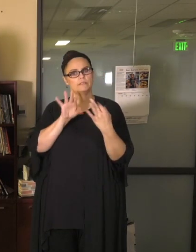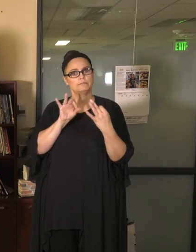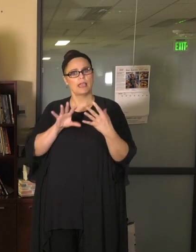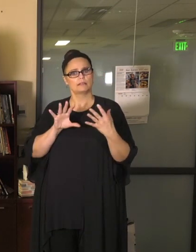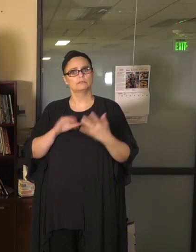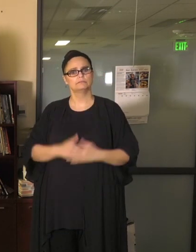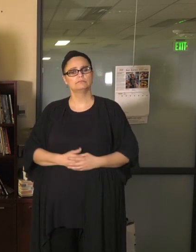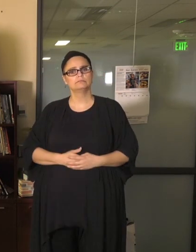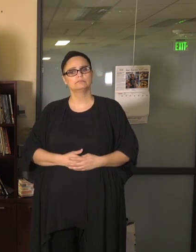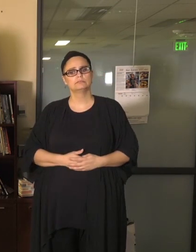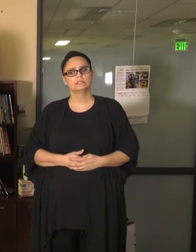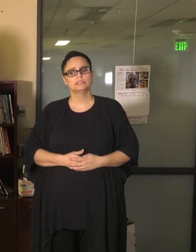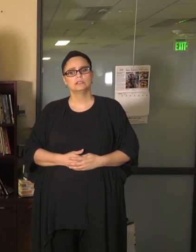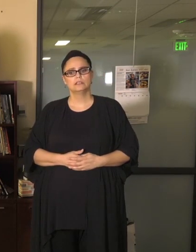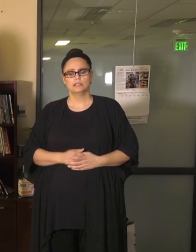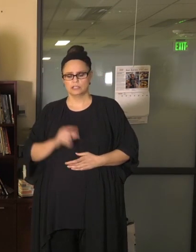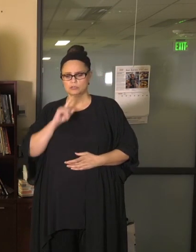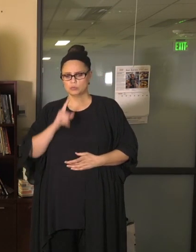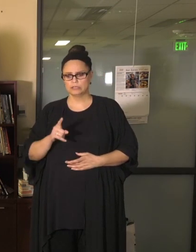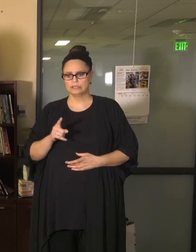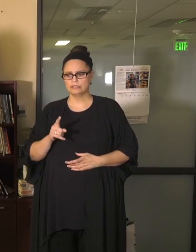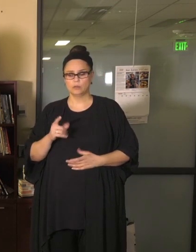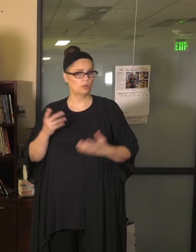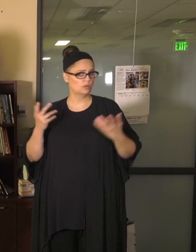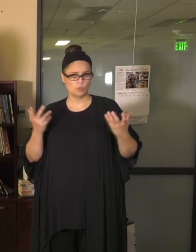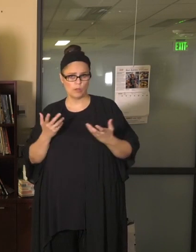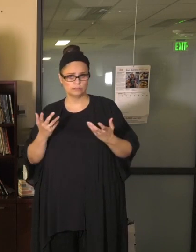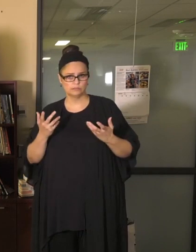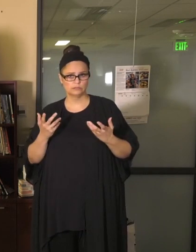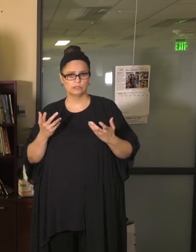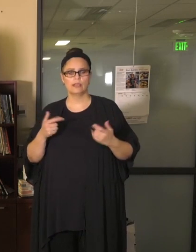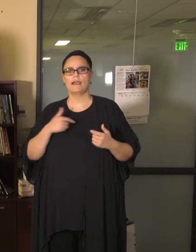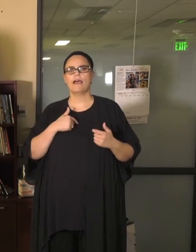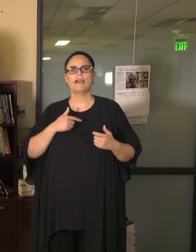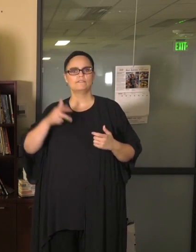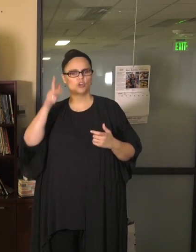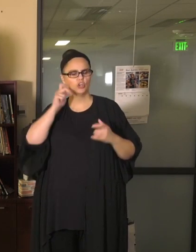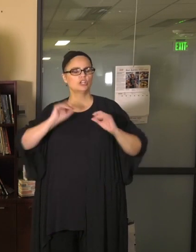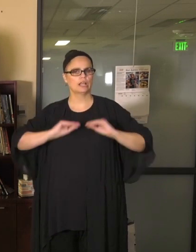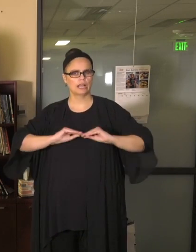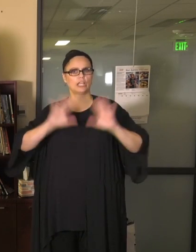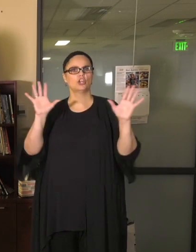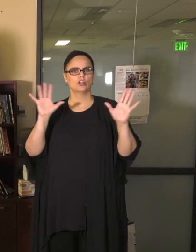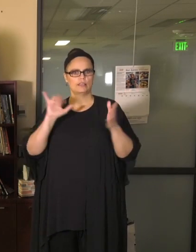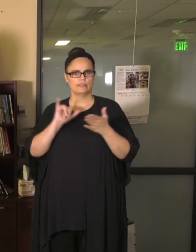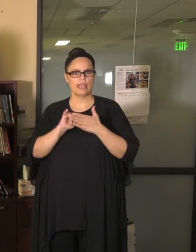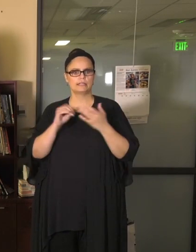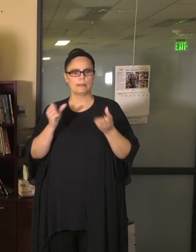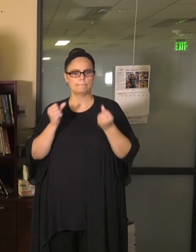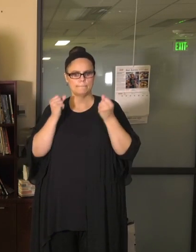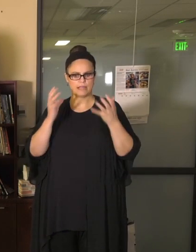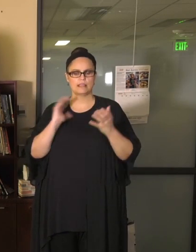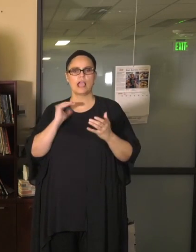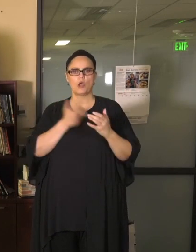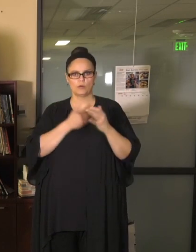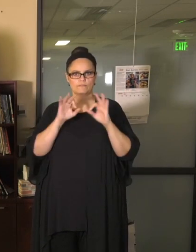But I think the biggest factor for us is this. I've heard, loud and clear, that a number of our families and our staff do